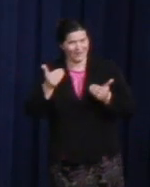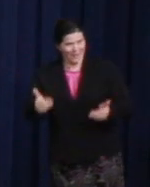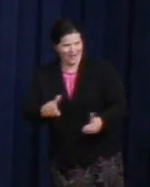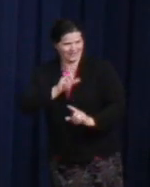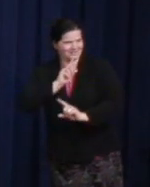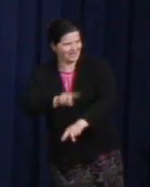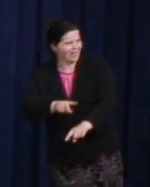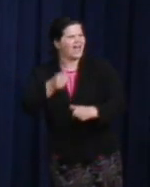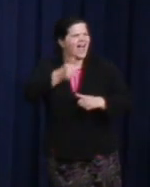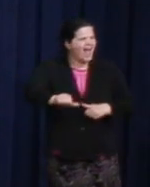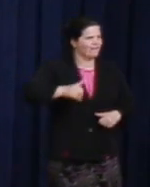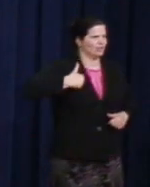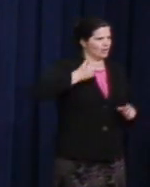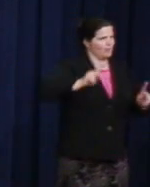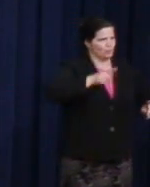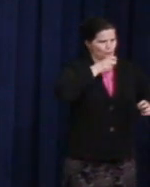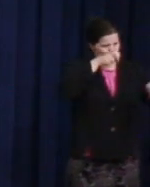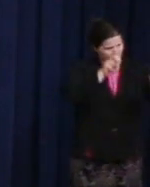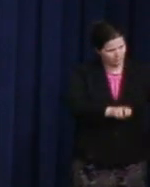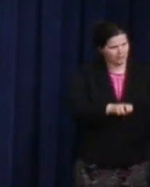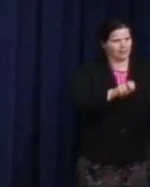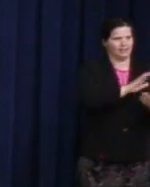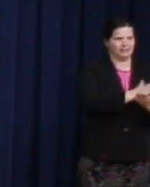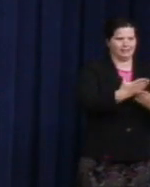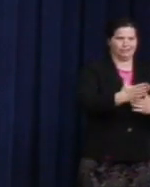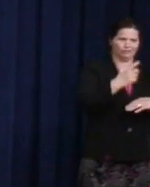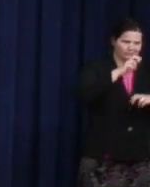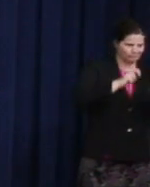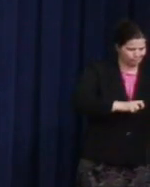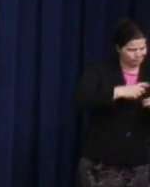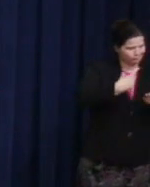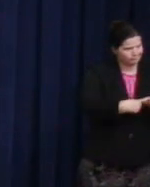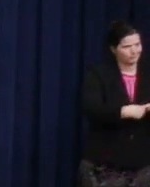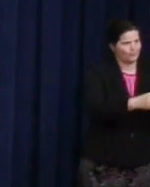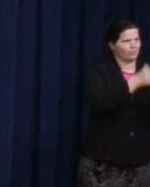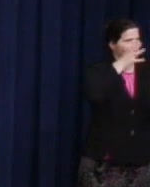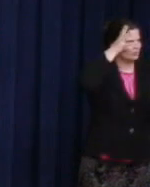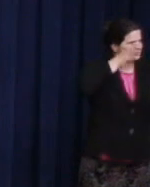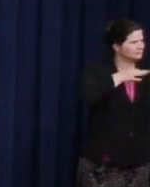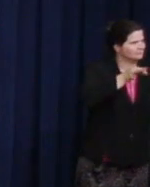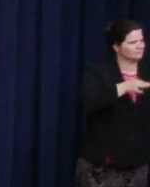table conversation, hearts and minds are changed. This Forever Stamp now rides